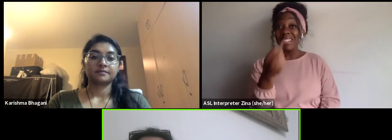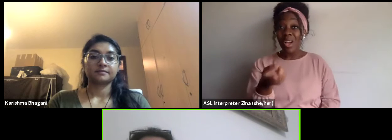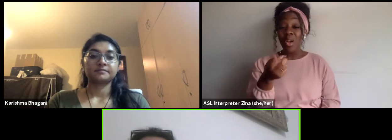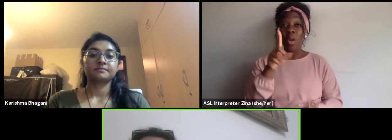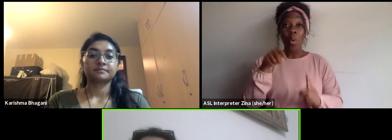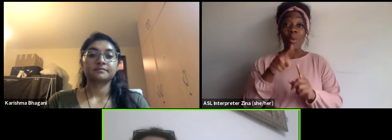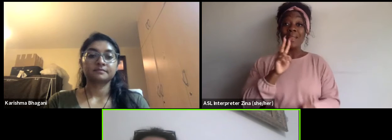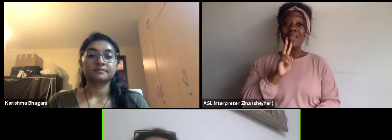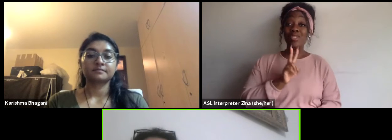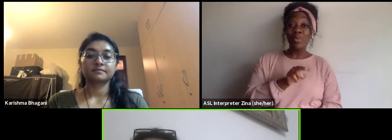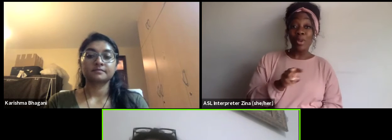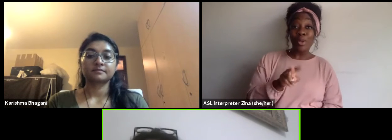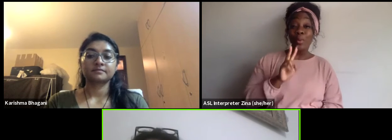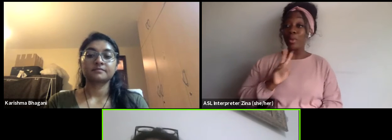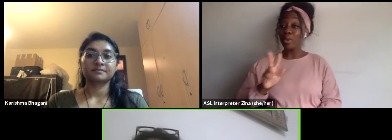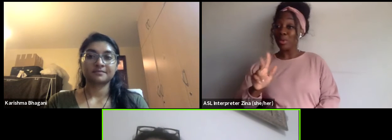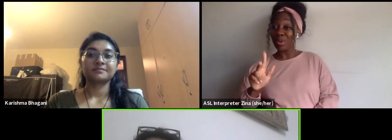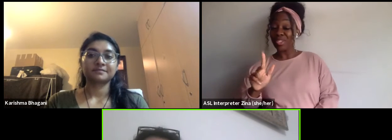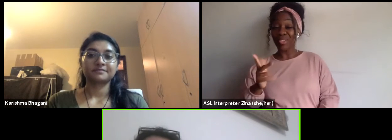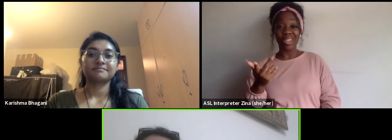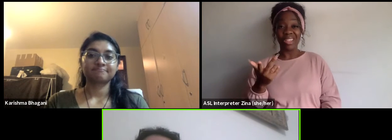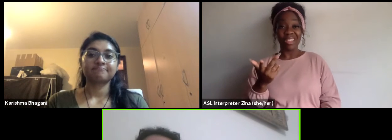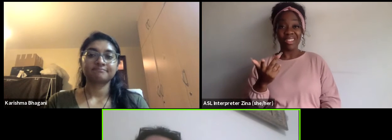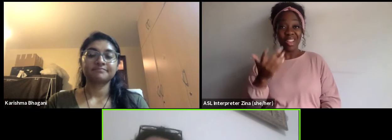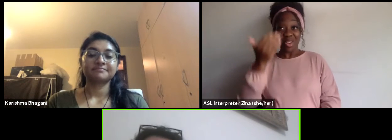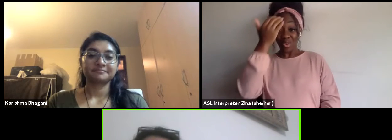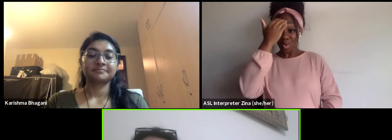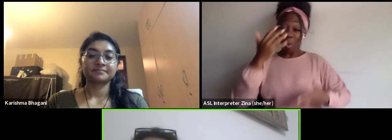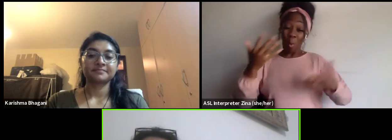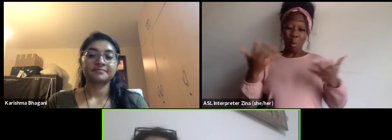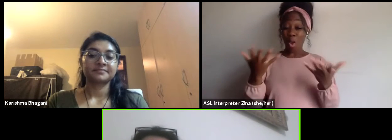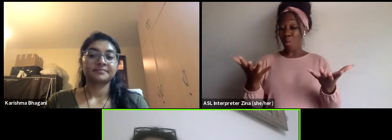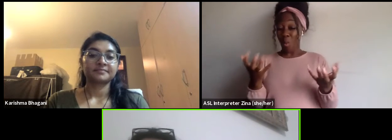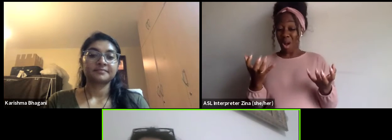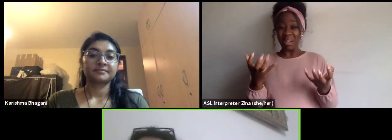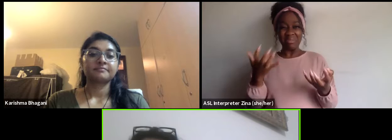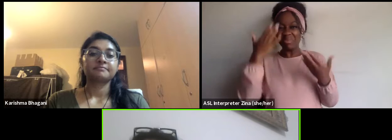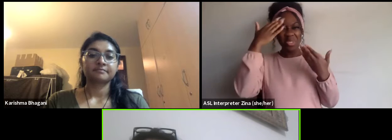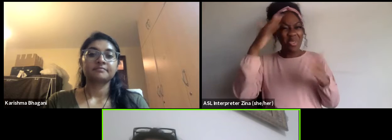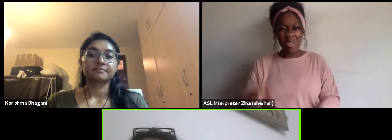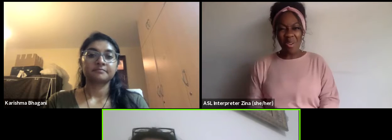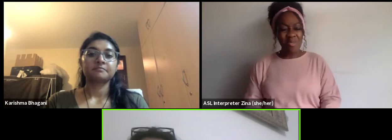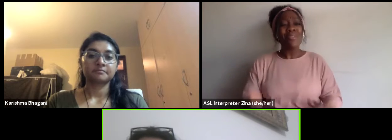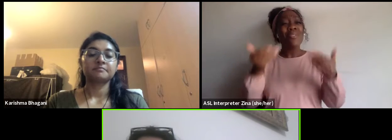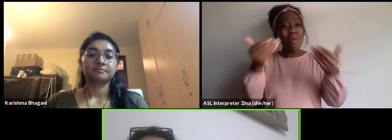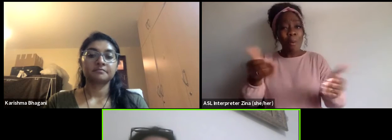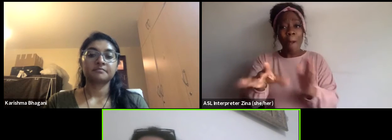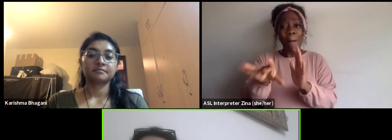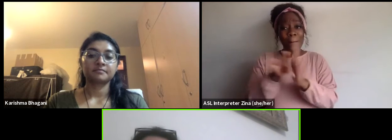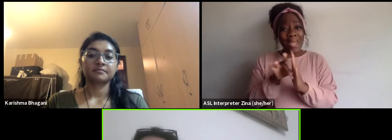you don't really know what you want, so take a job do things, work because that you can come back